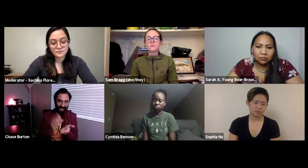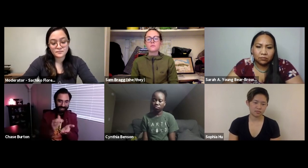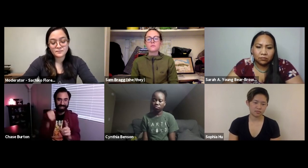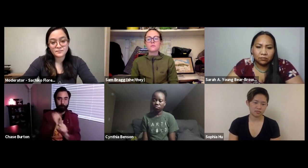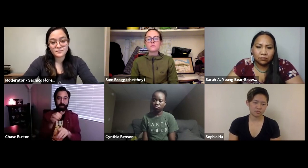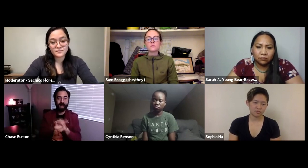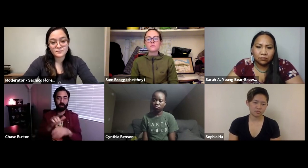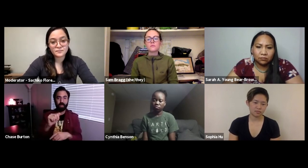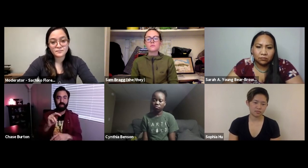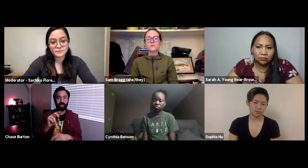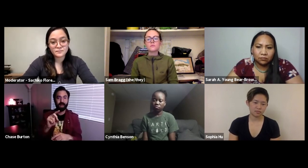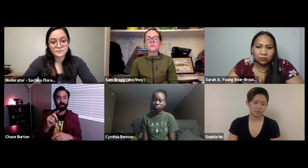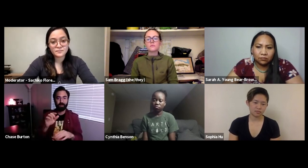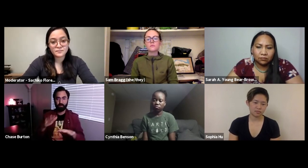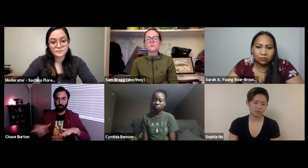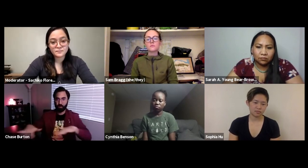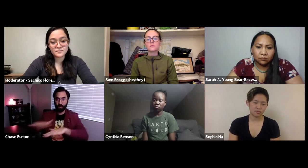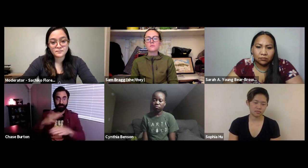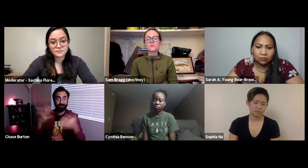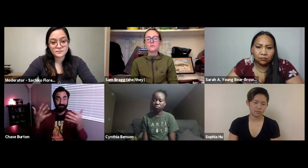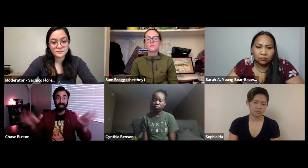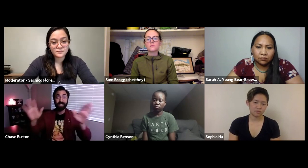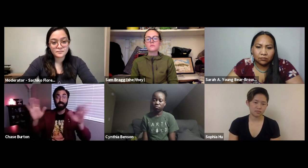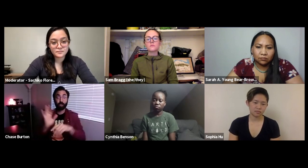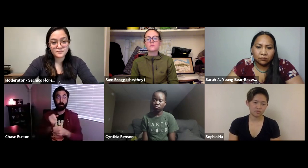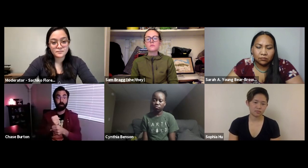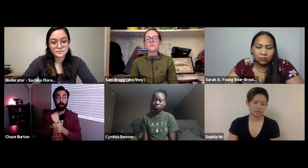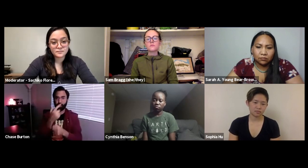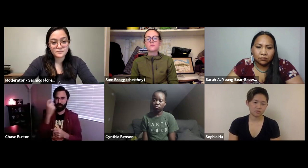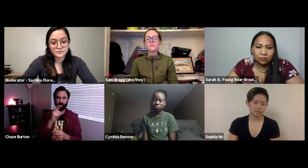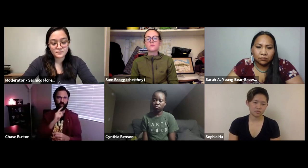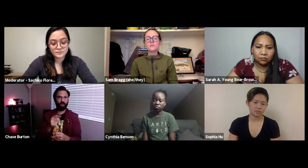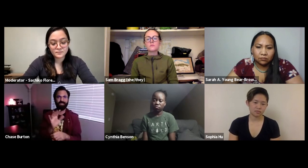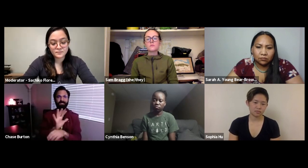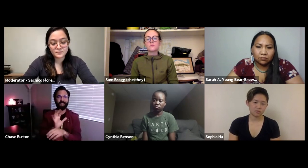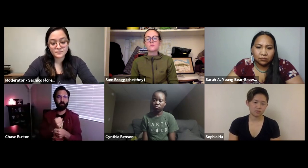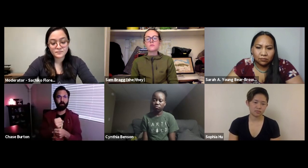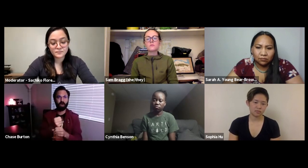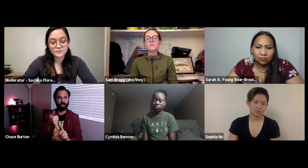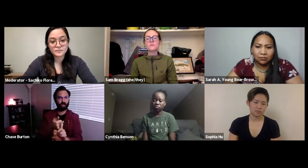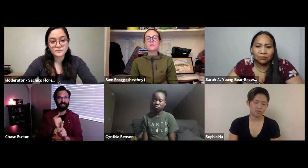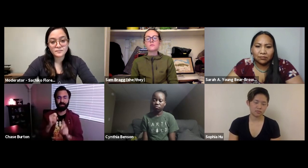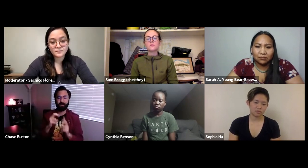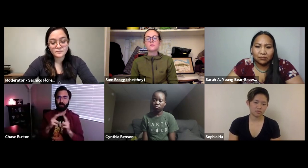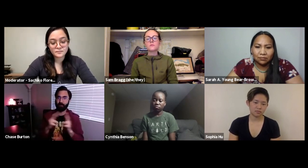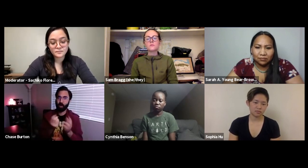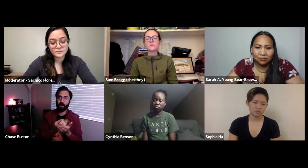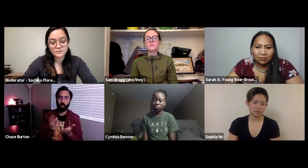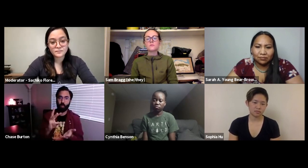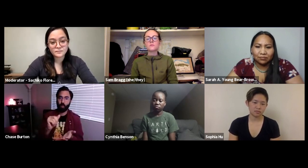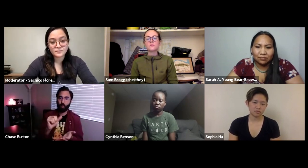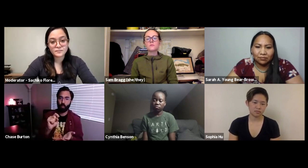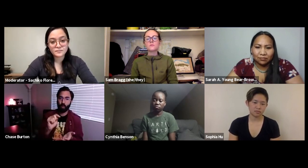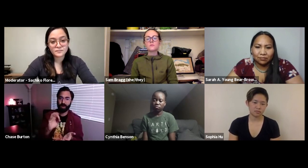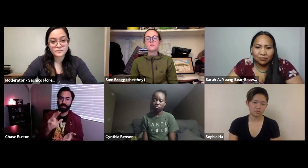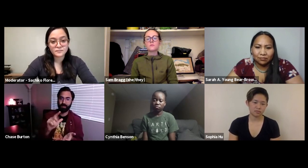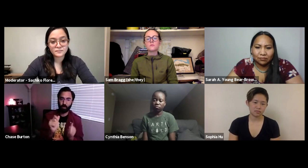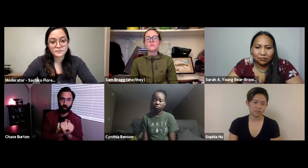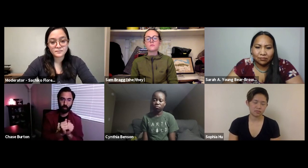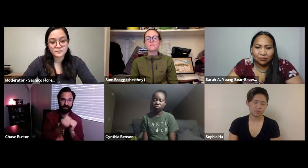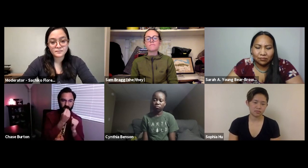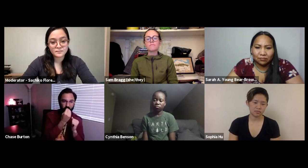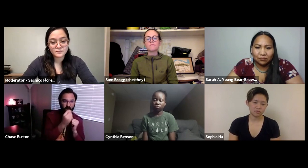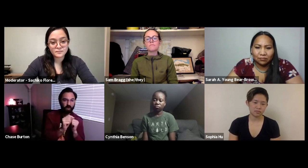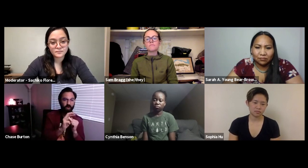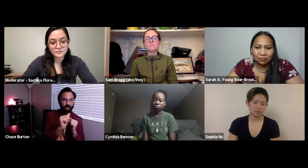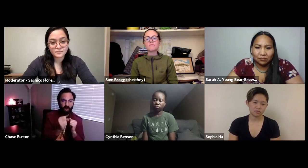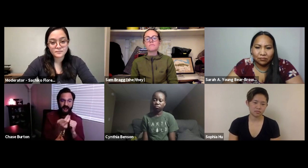making a film with the least amount of impact on the land as possible. As you know the film